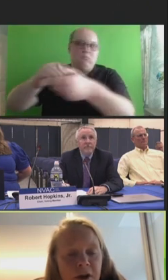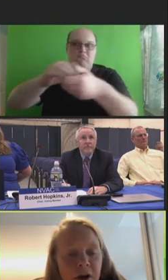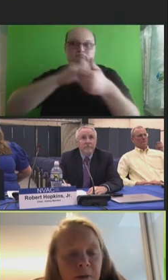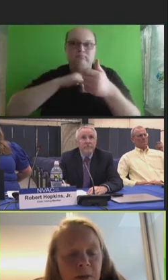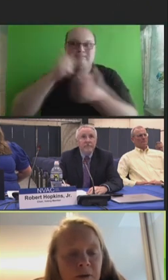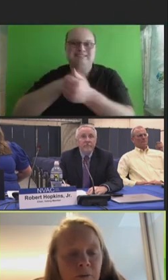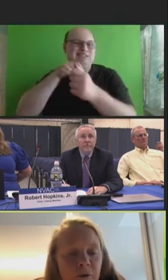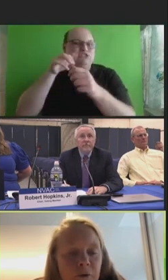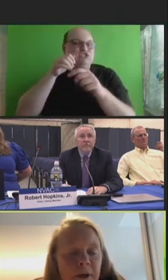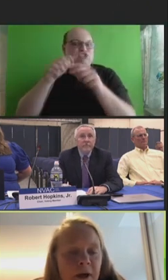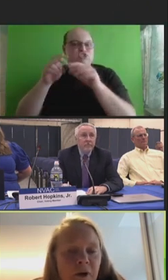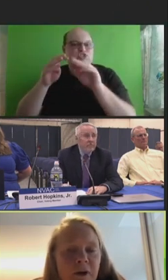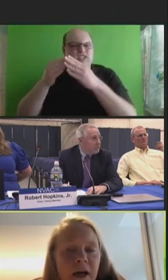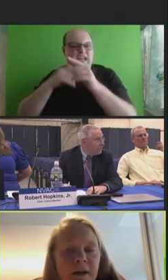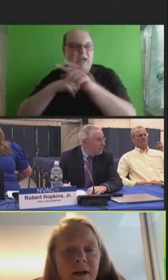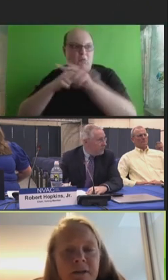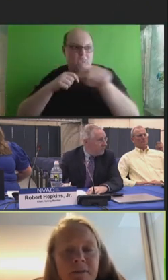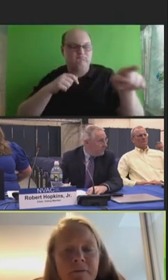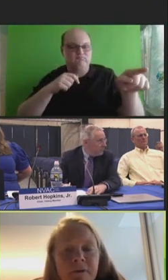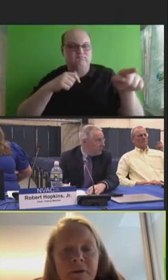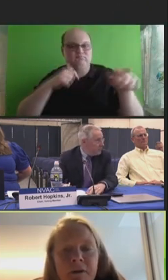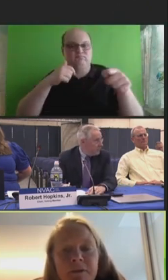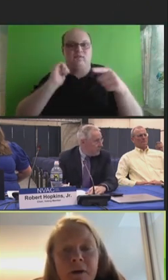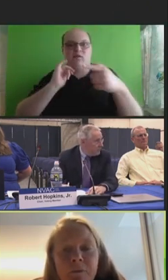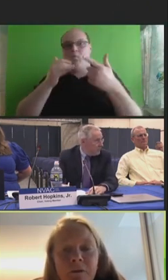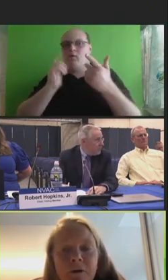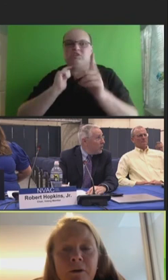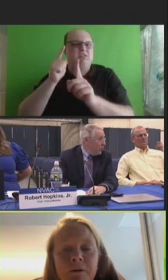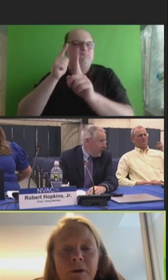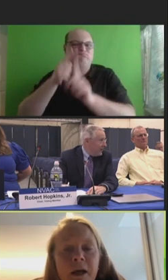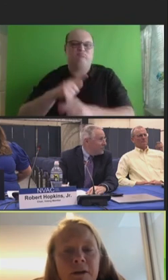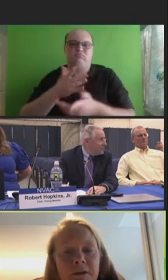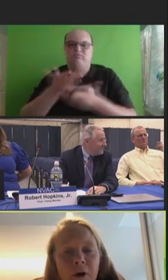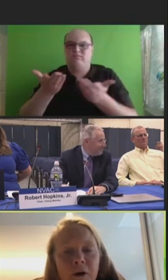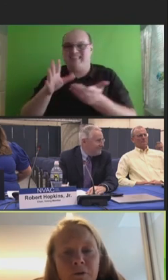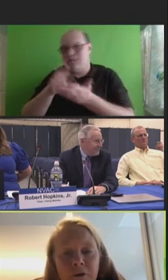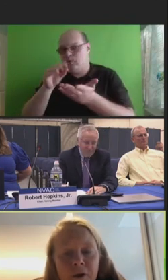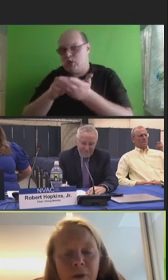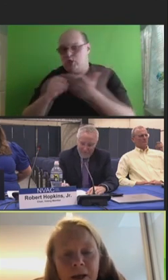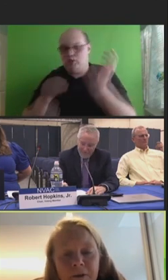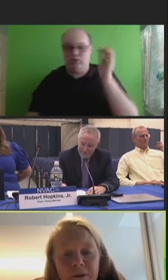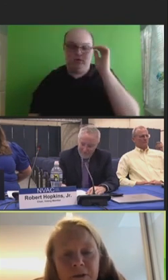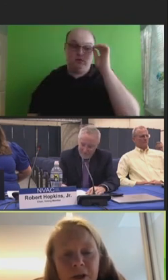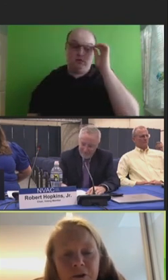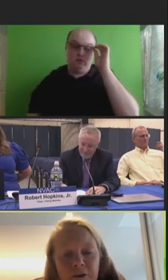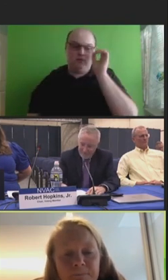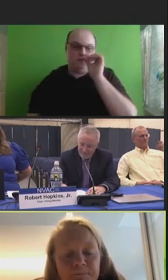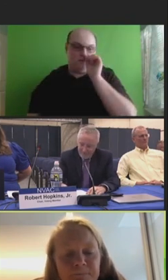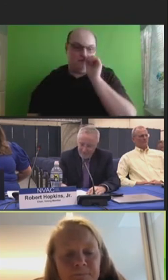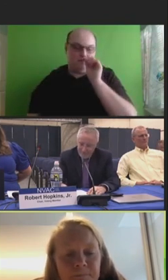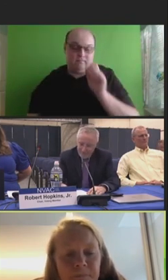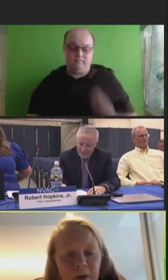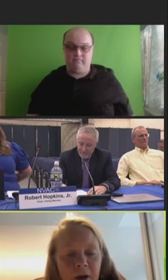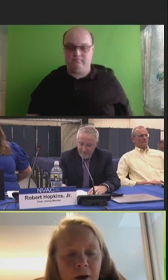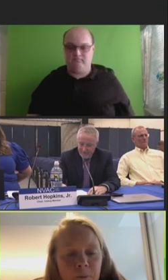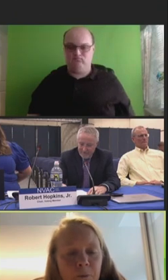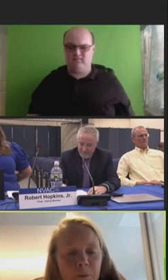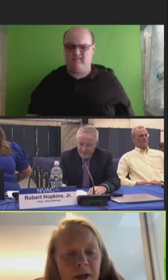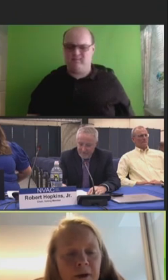And I'm going to highlight some of the themes that we learned tomorrow during our panel discussion.